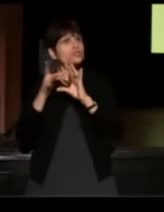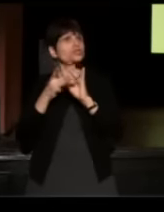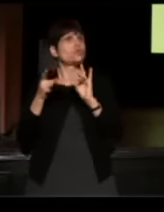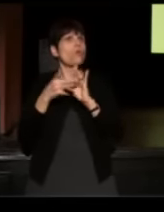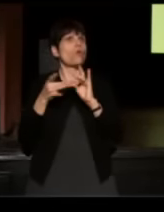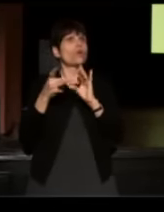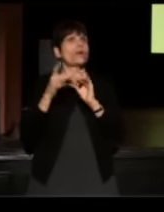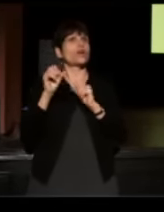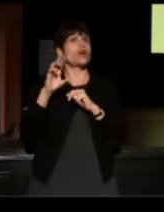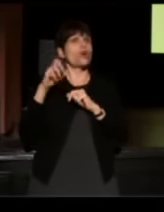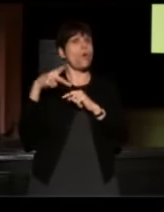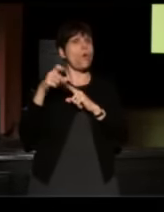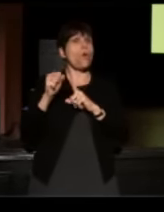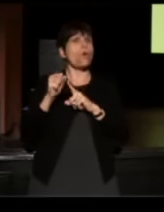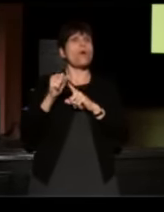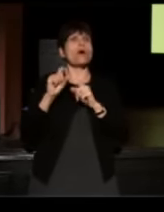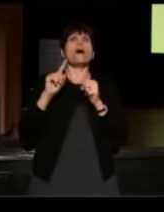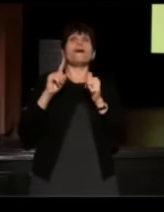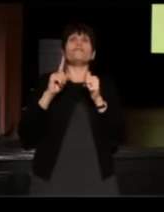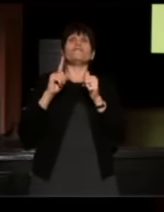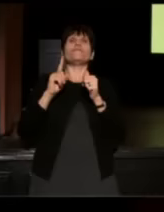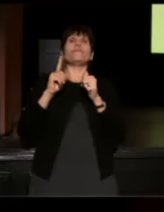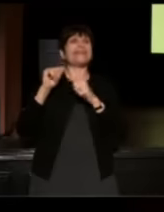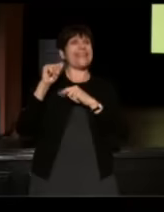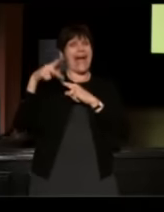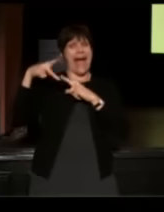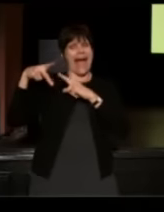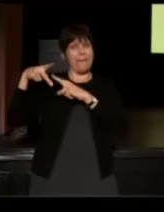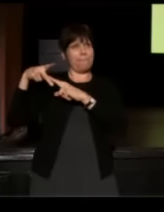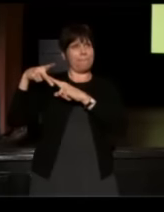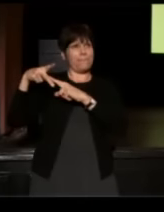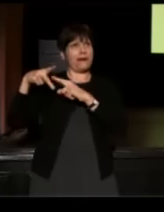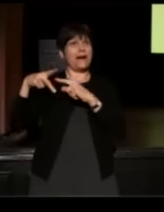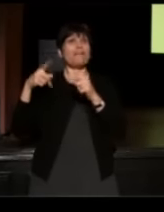is that our first big run on the app is going to be at Thanksgiving